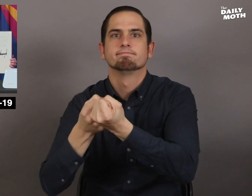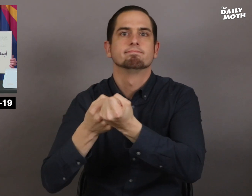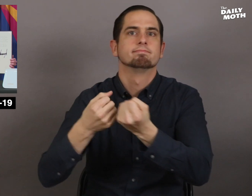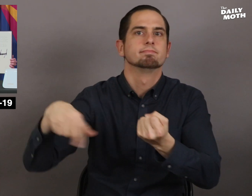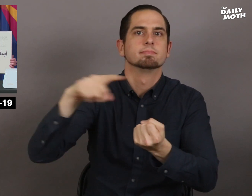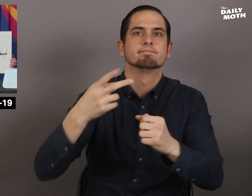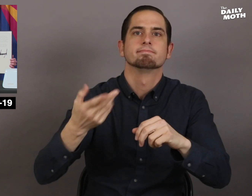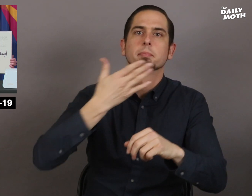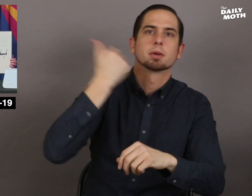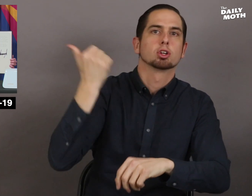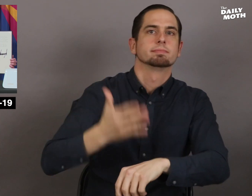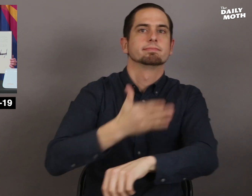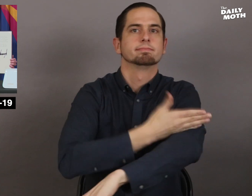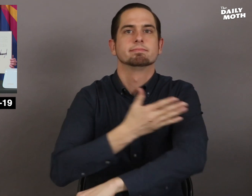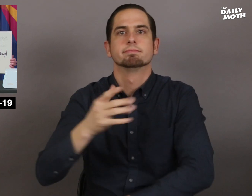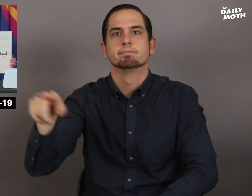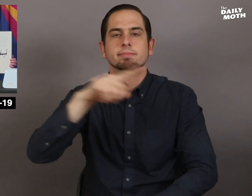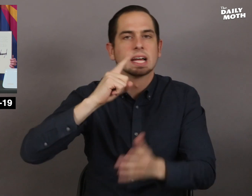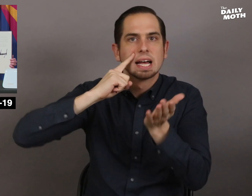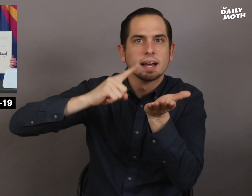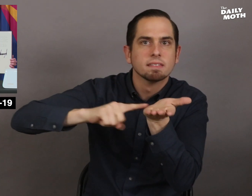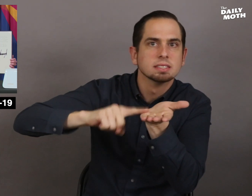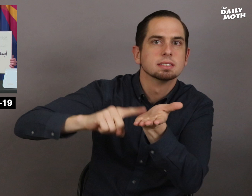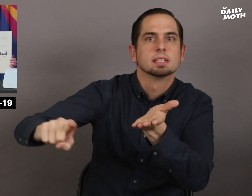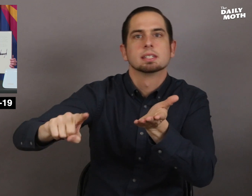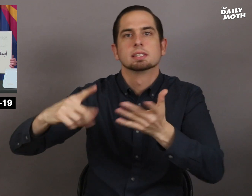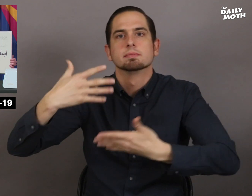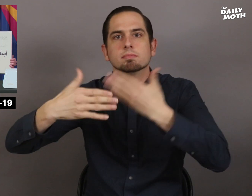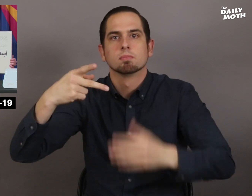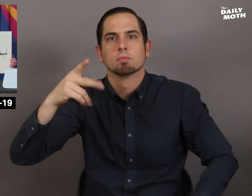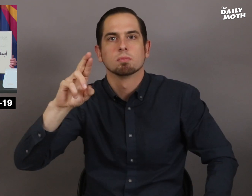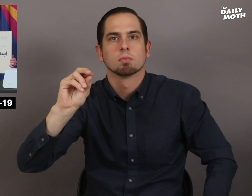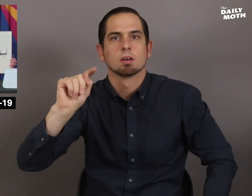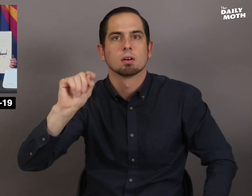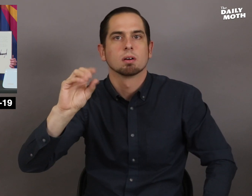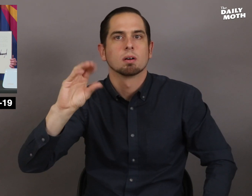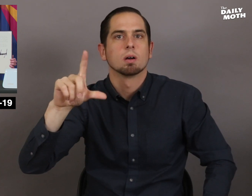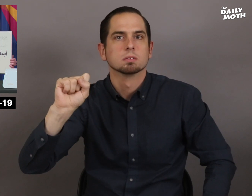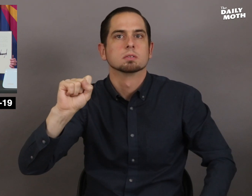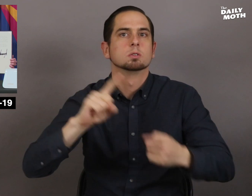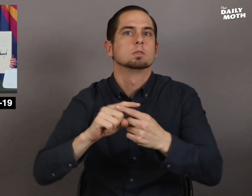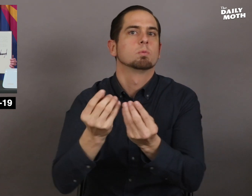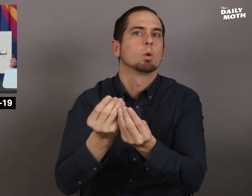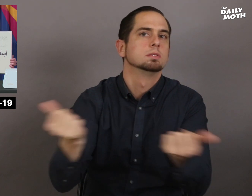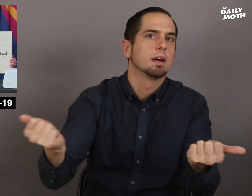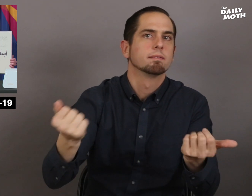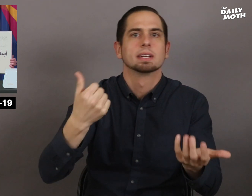strengthen investigative protocols to resolve